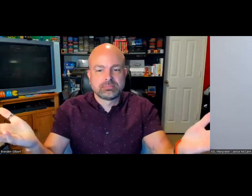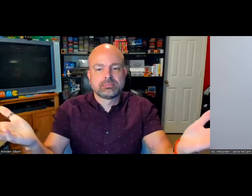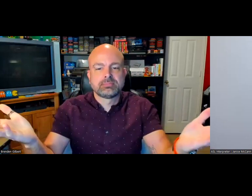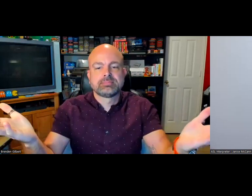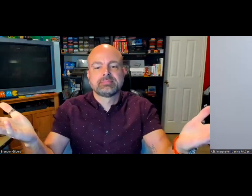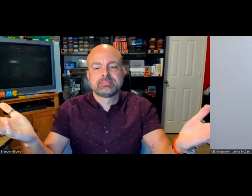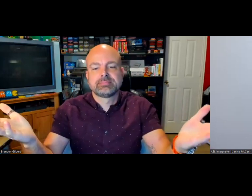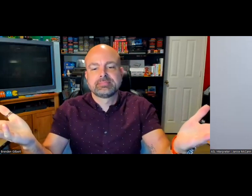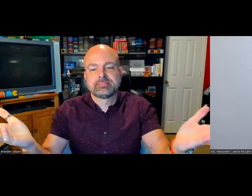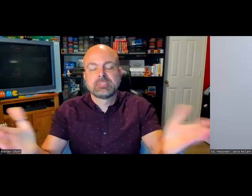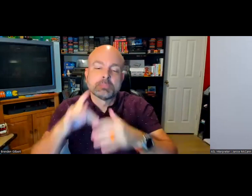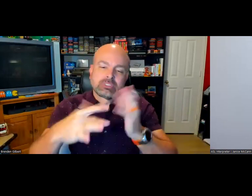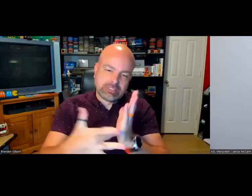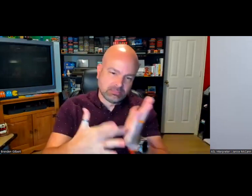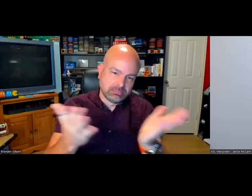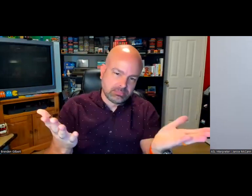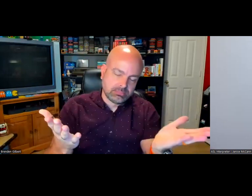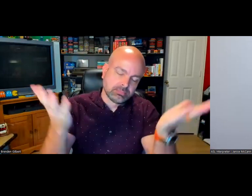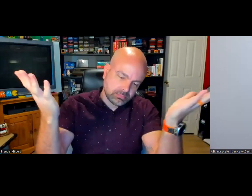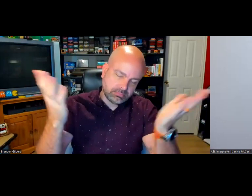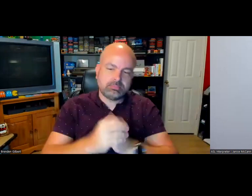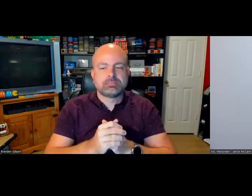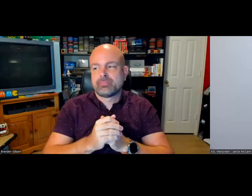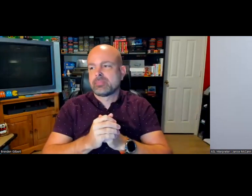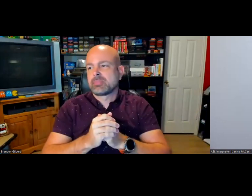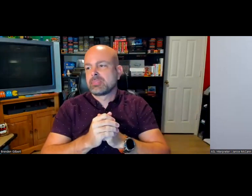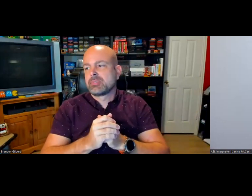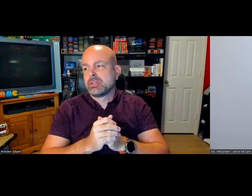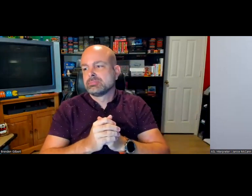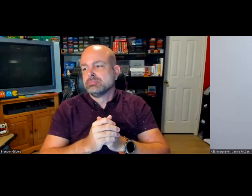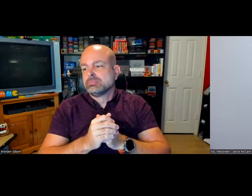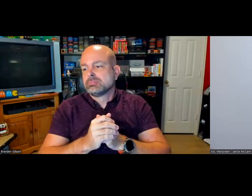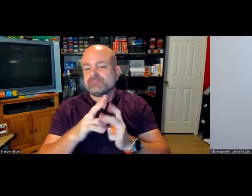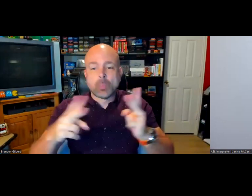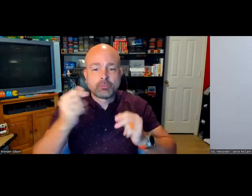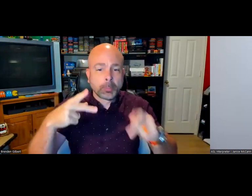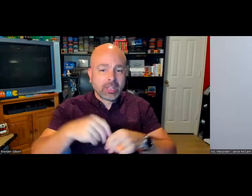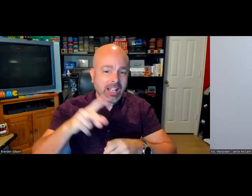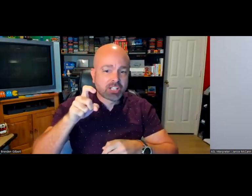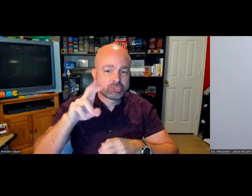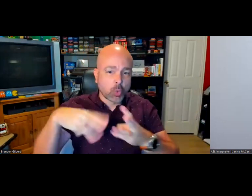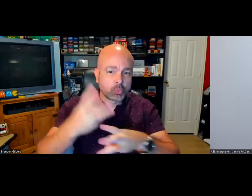don't know how many of you have seen a Deaf person before, and when you think about technology, if you haven't seen a Deaf